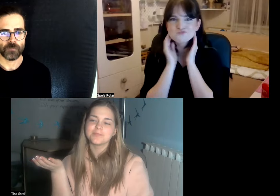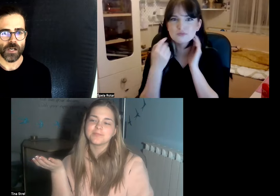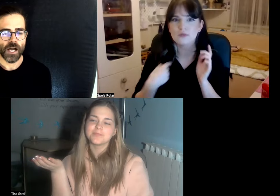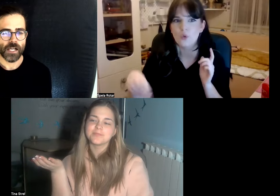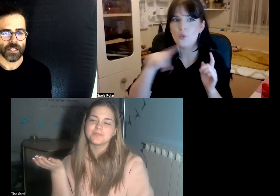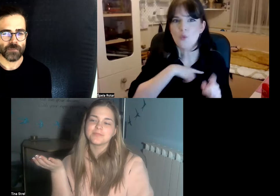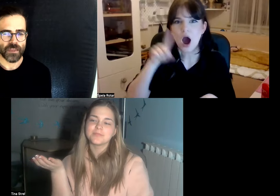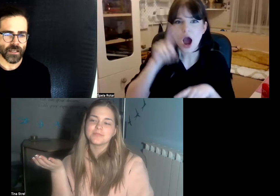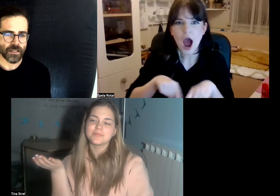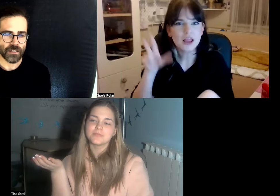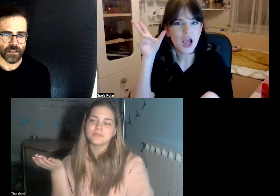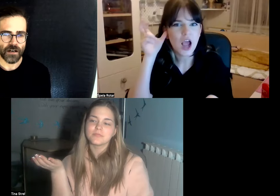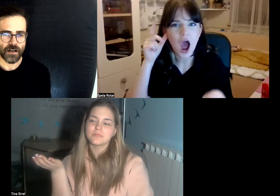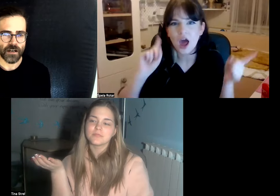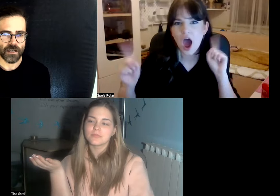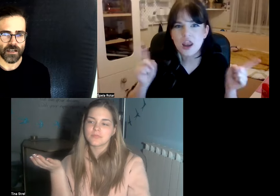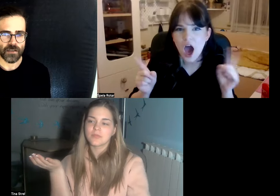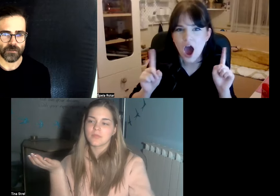let me think I